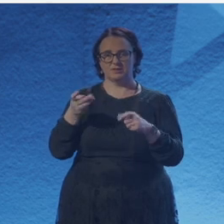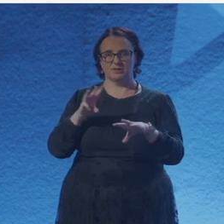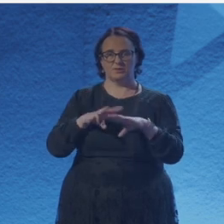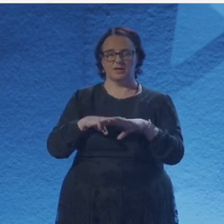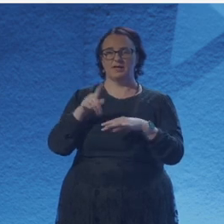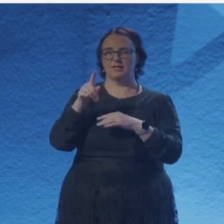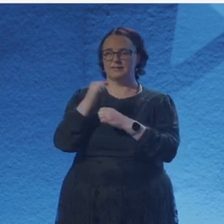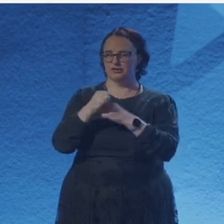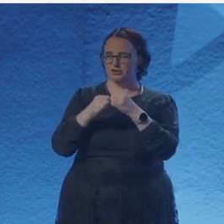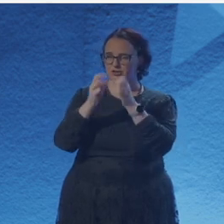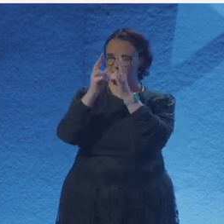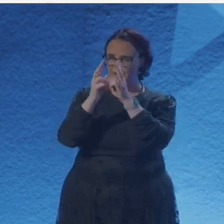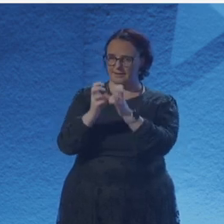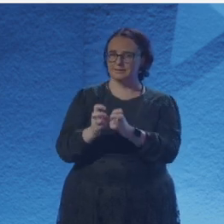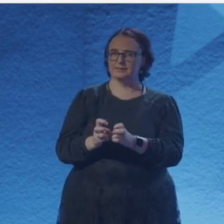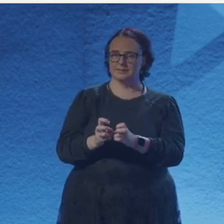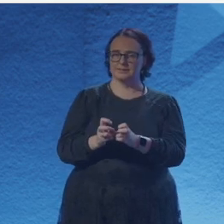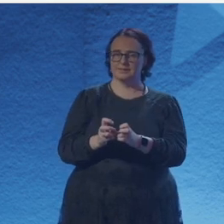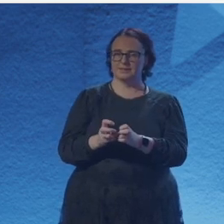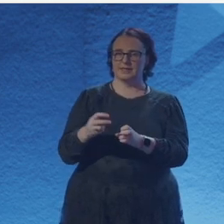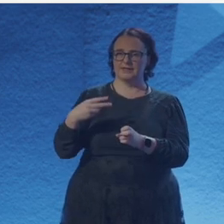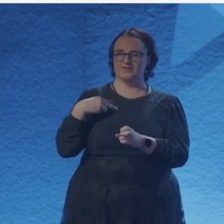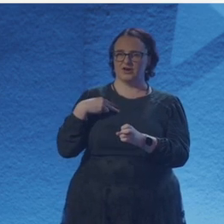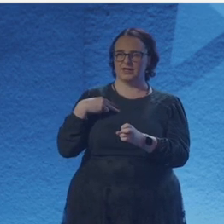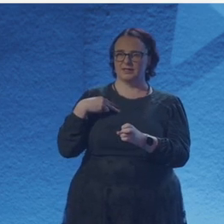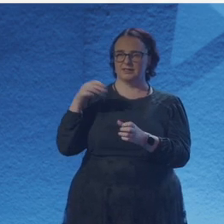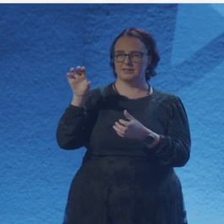in an emotional turmoil and at 2am, I open my phone and I'm like,